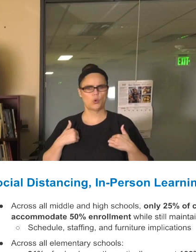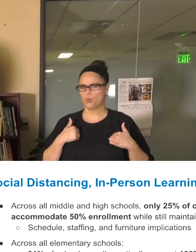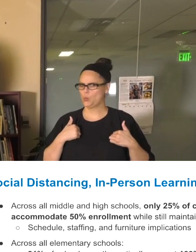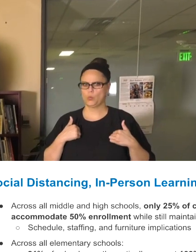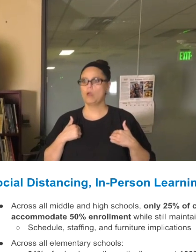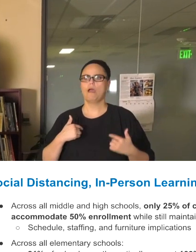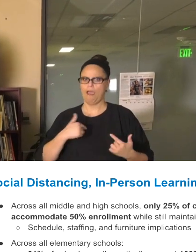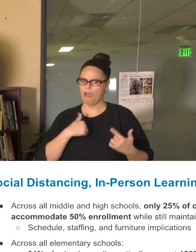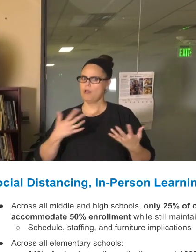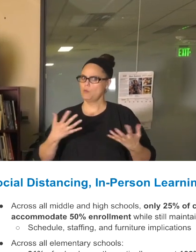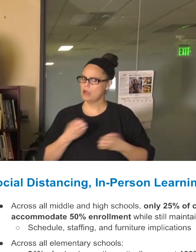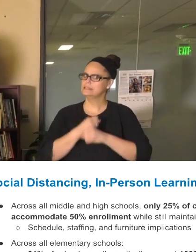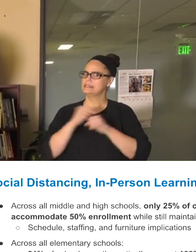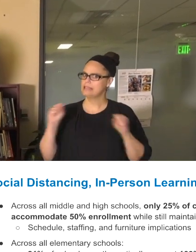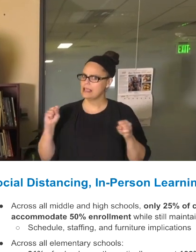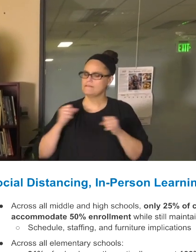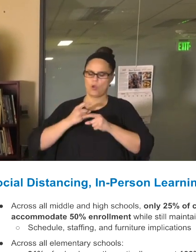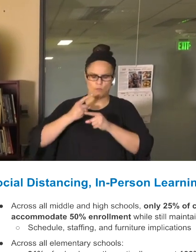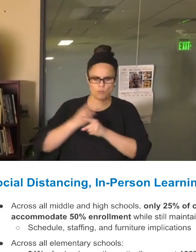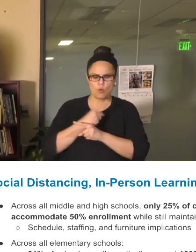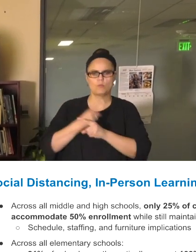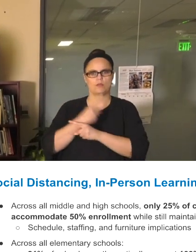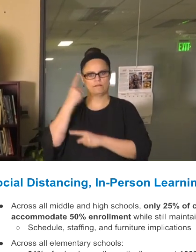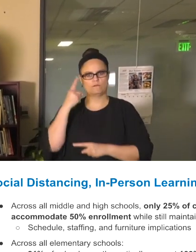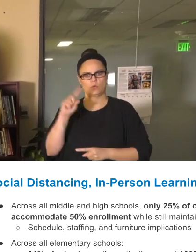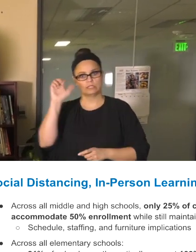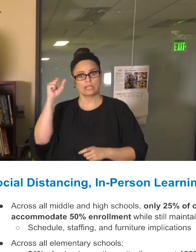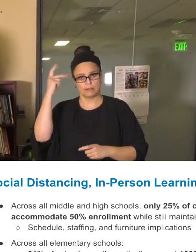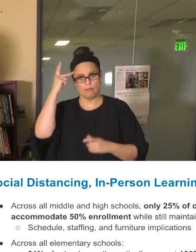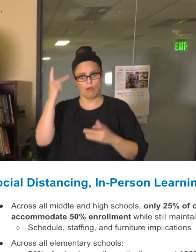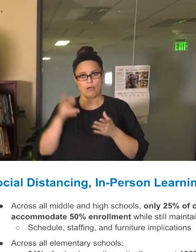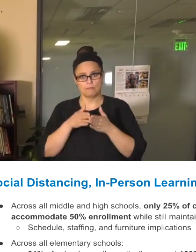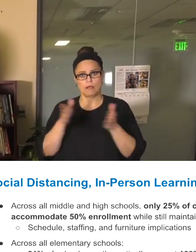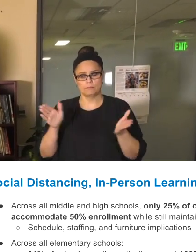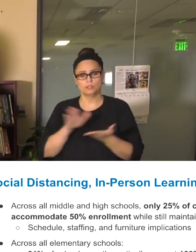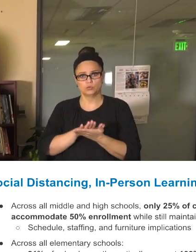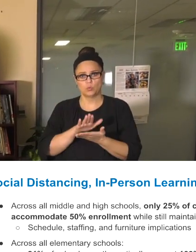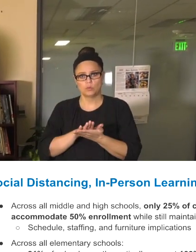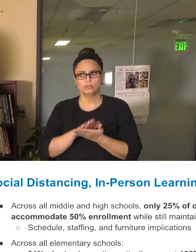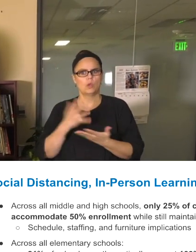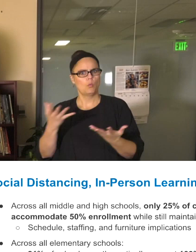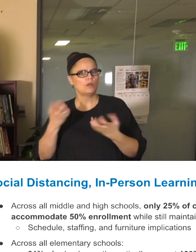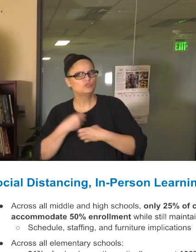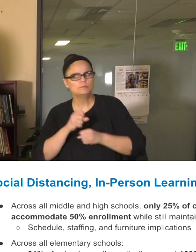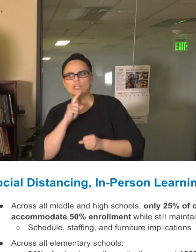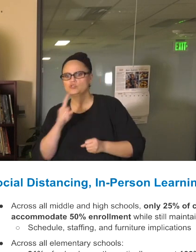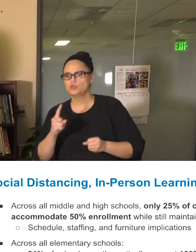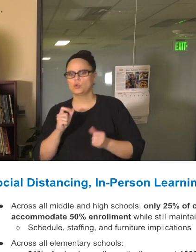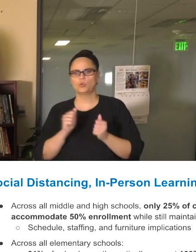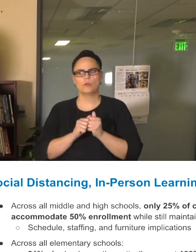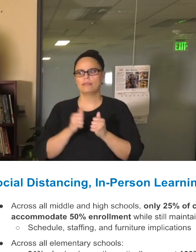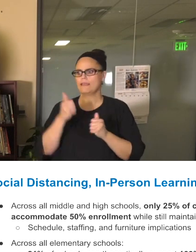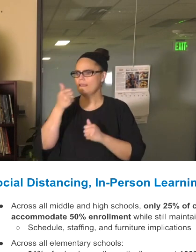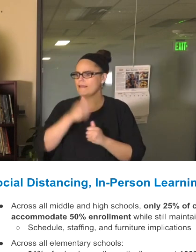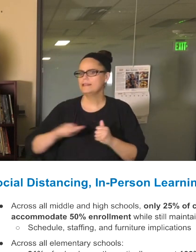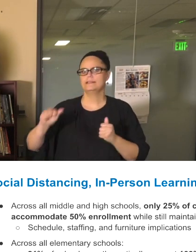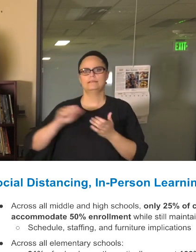appropriate for Saint Paul Public Schools. We want to make sure that with any students and staff being together in our buildings